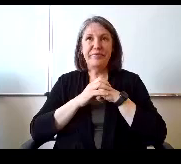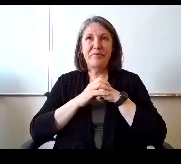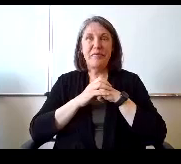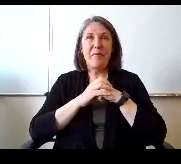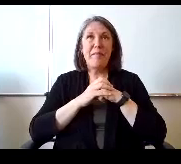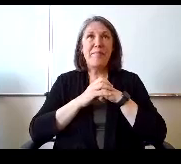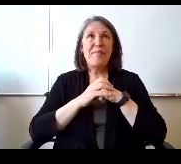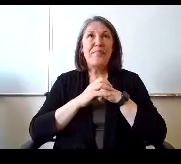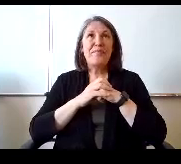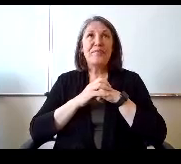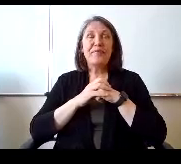Of course.